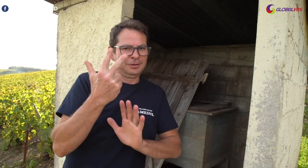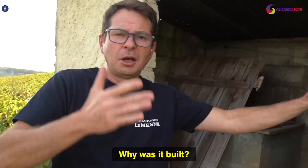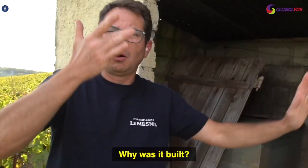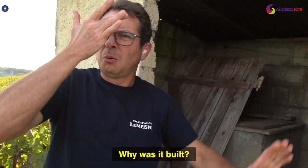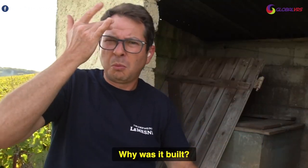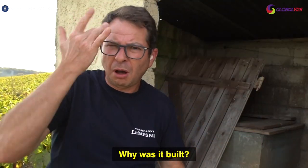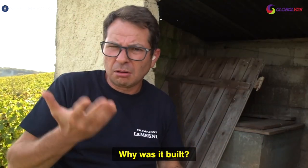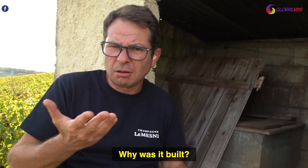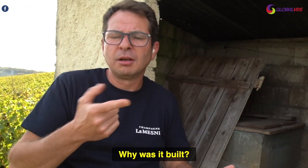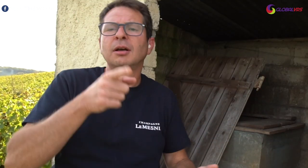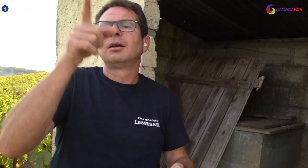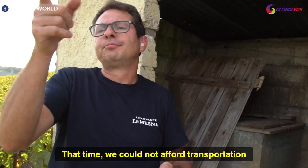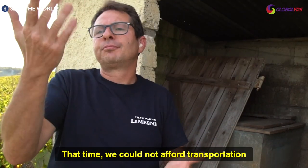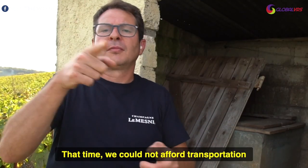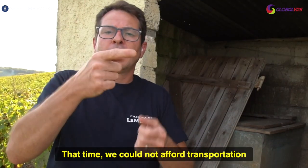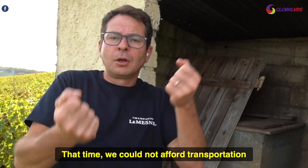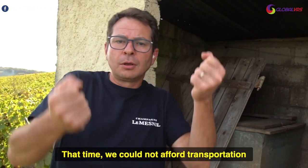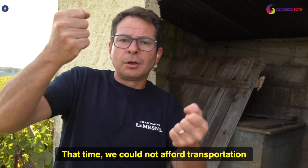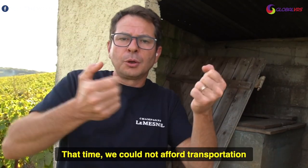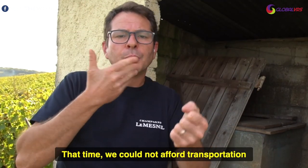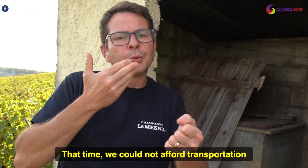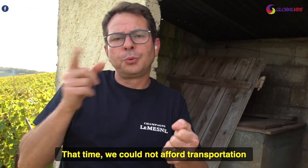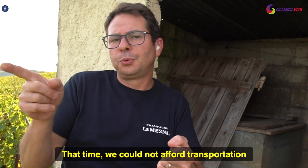why was it built that time we could not afford transportation